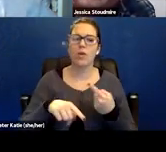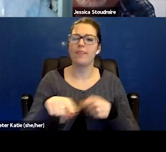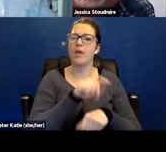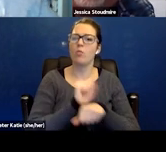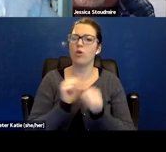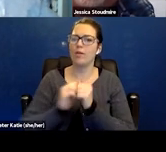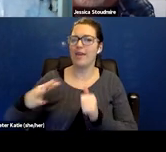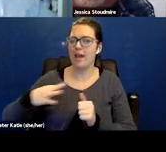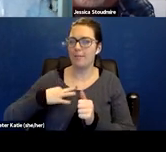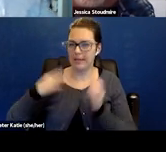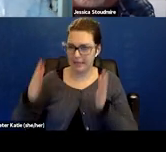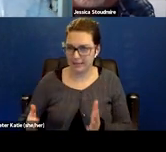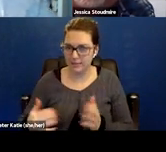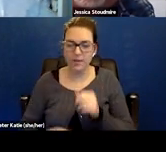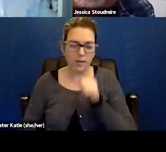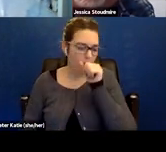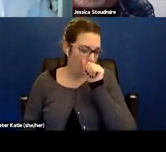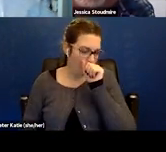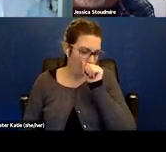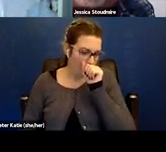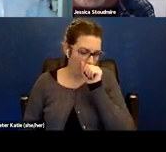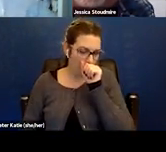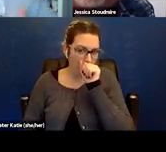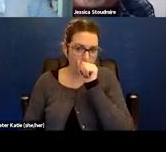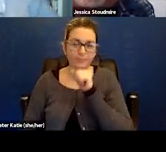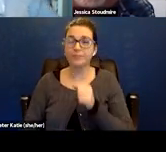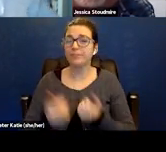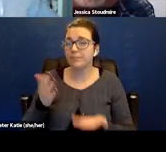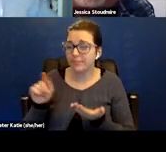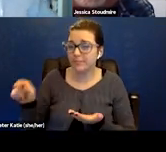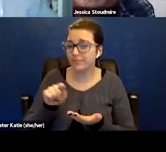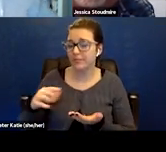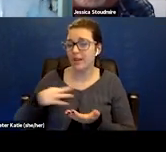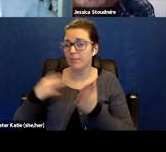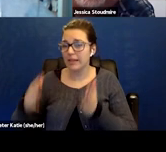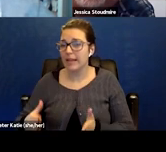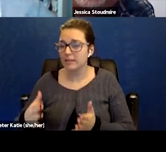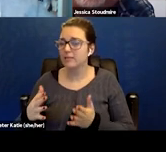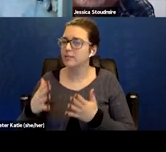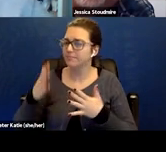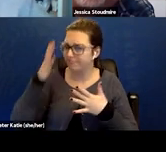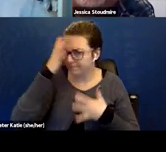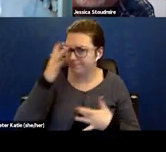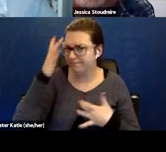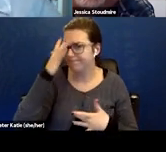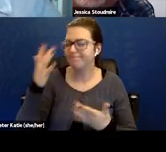that may have COVID infection and some symptoms and they're not even sure where they're coming from? For folks that have been hospitalized.